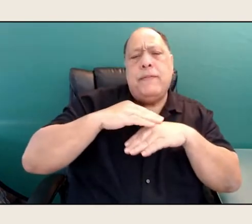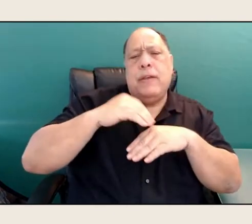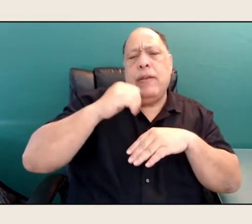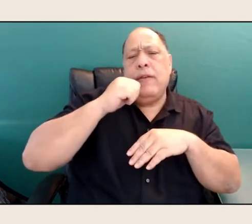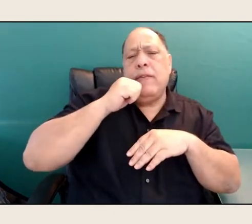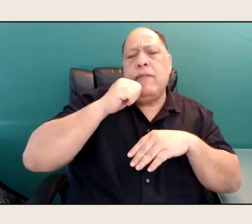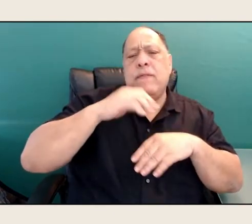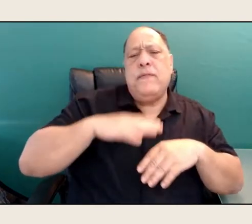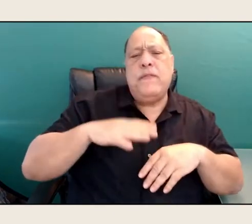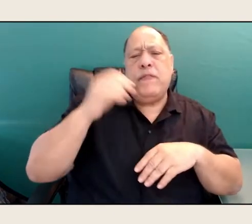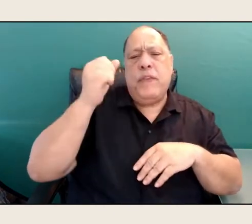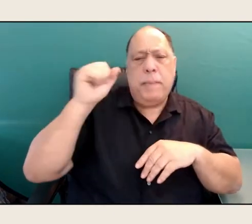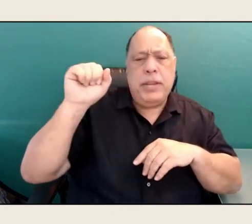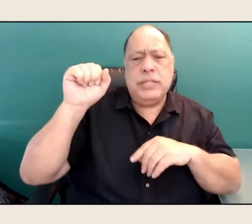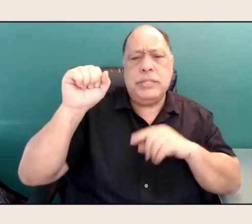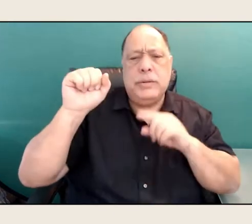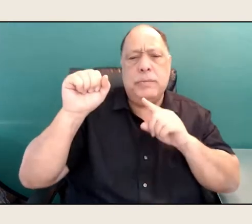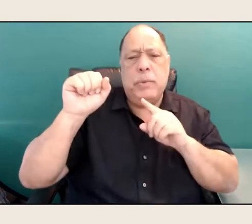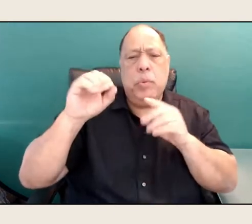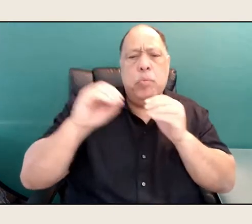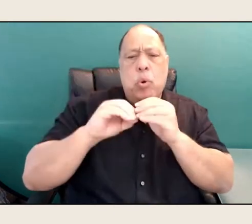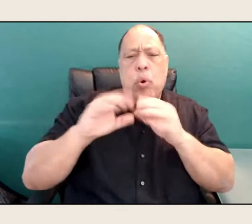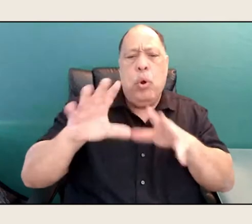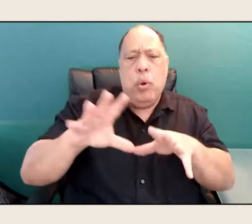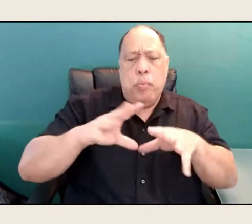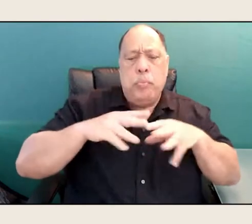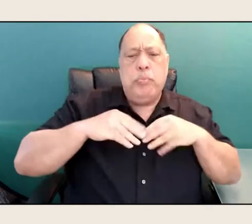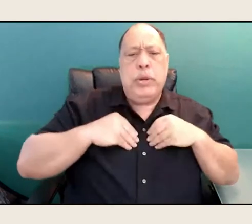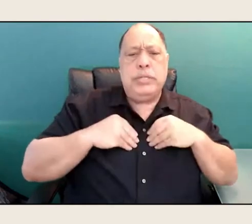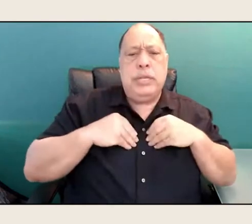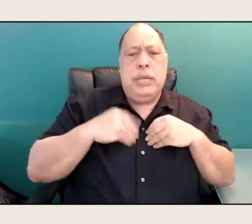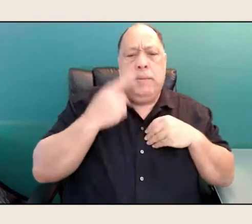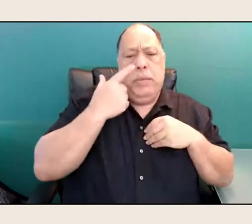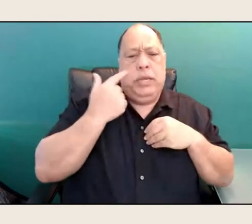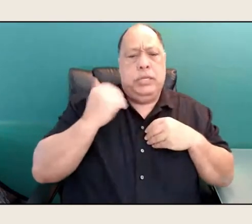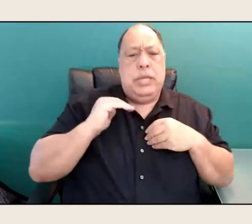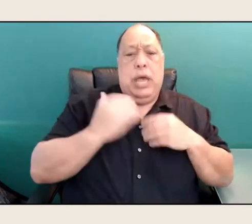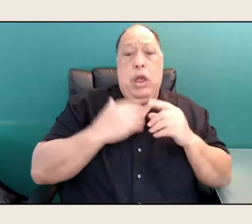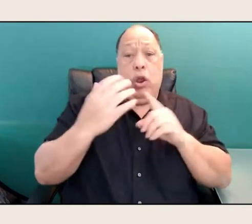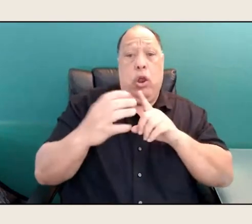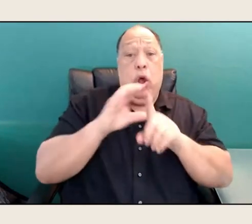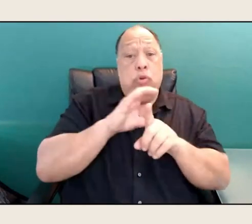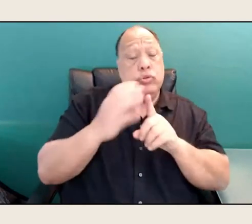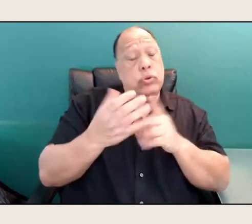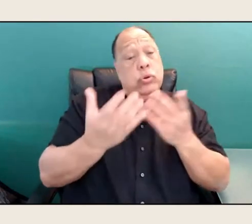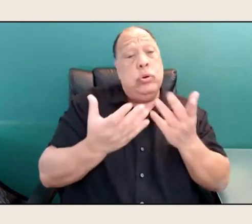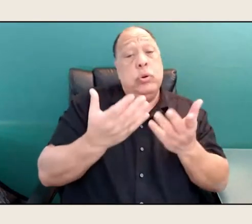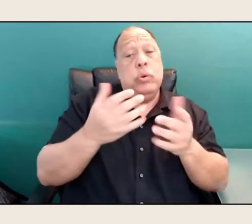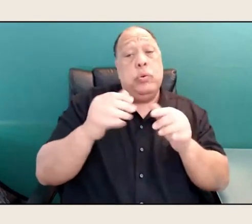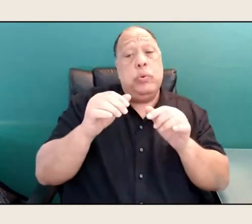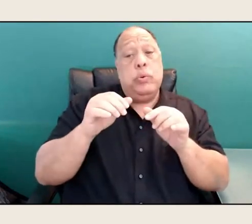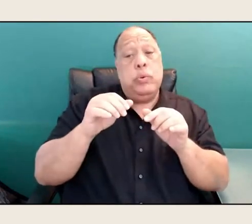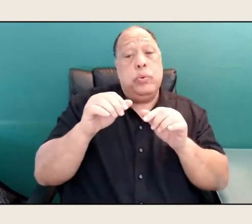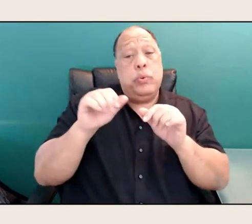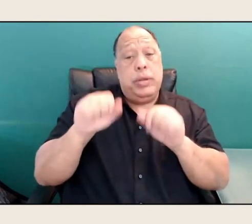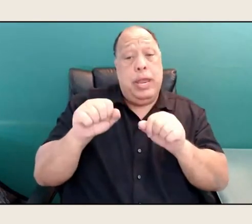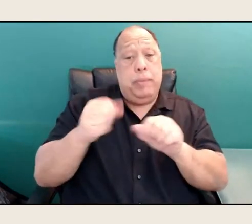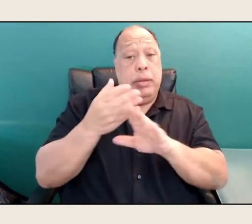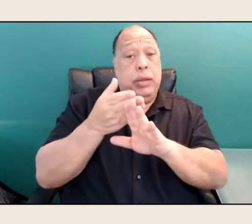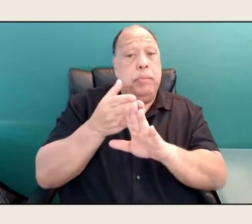because I think our cultures were innately, many of them, before, how do I say it?